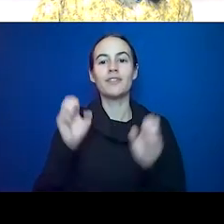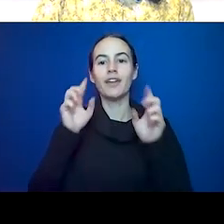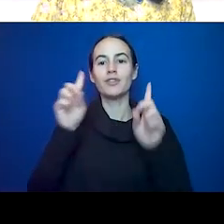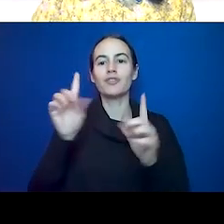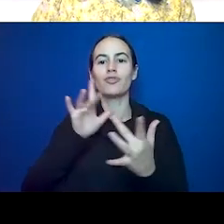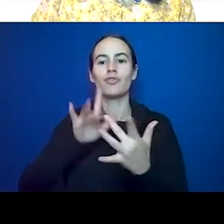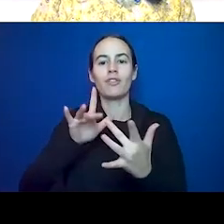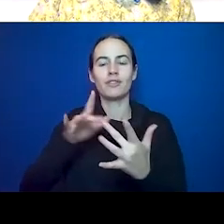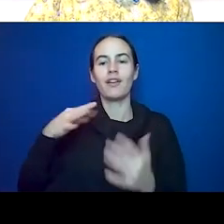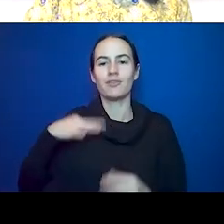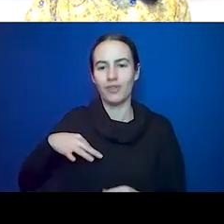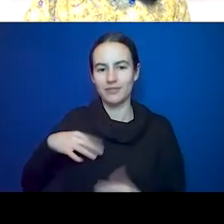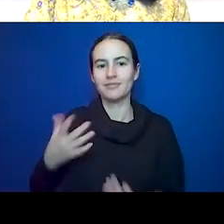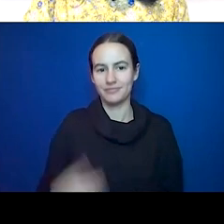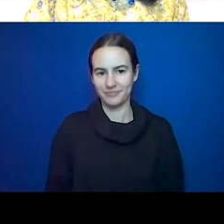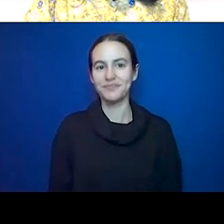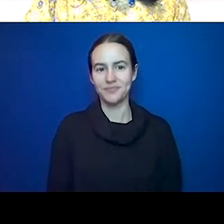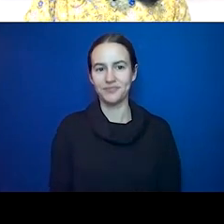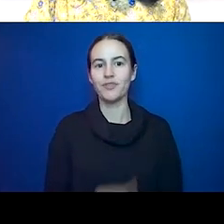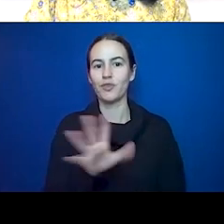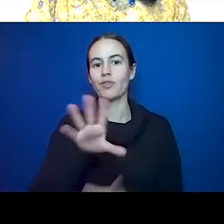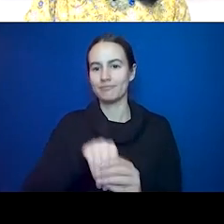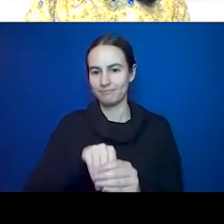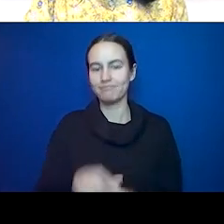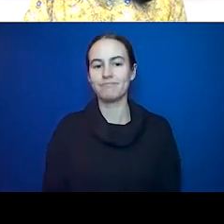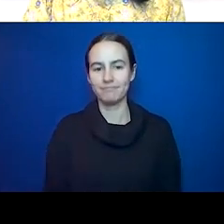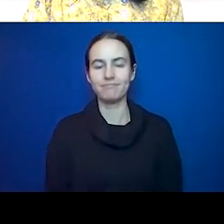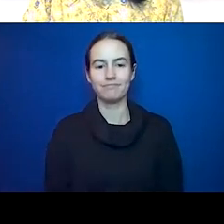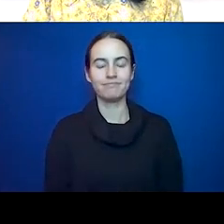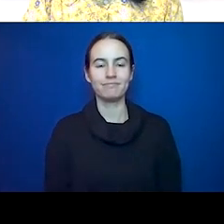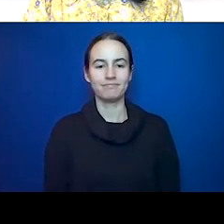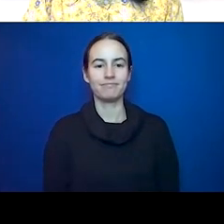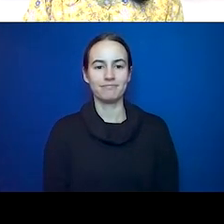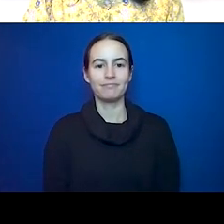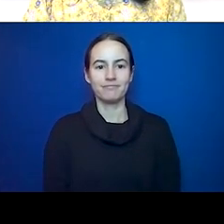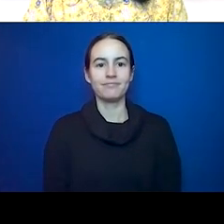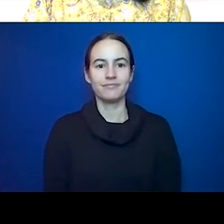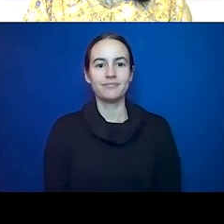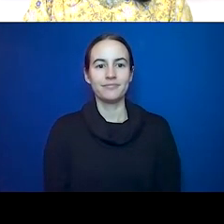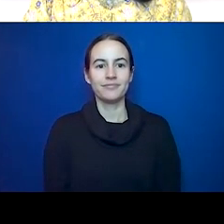participation. Our November webinar raffle winner,